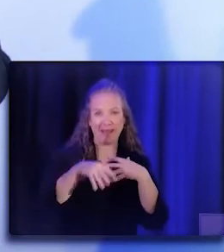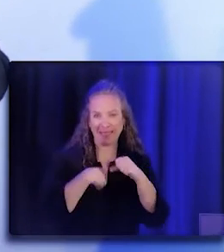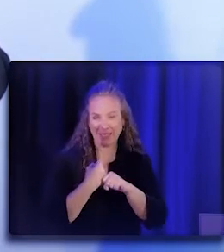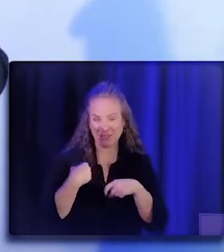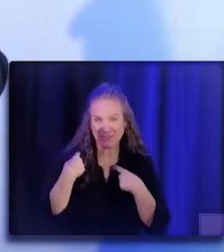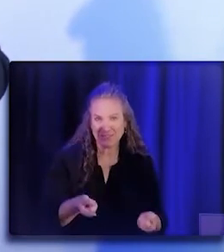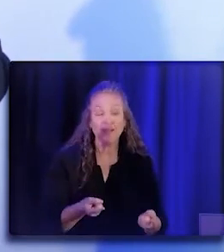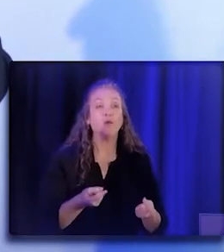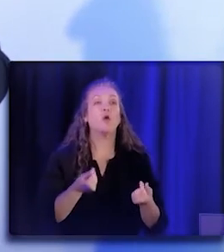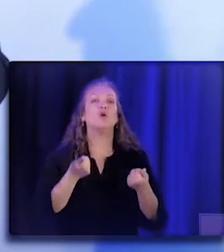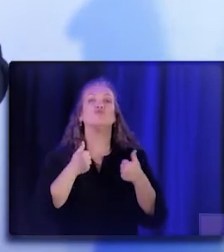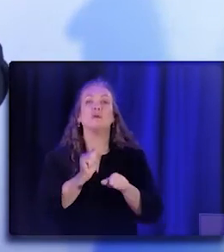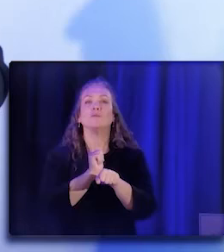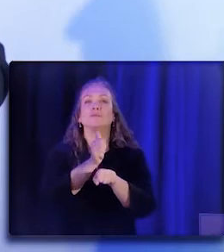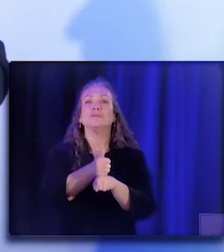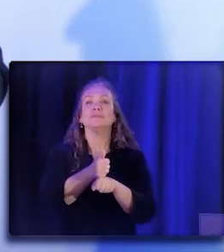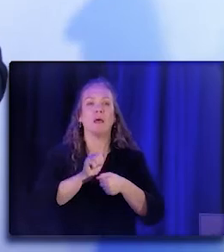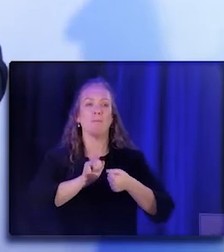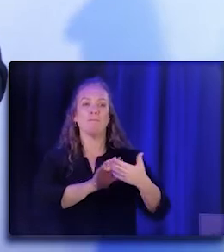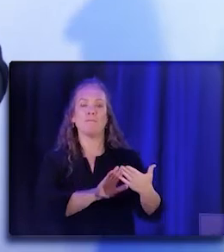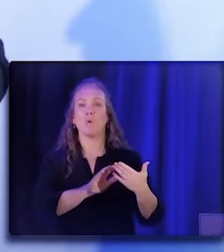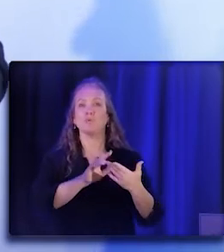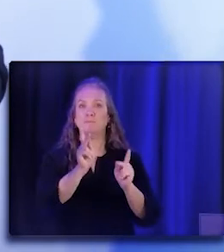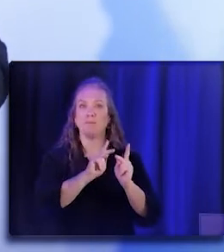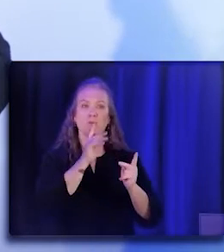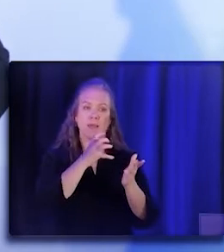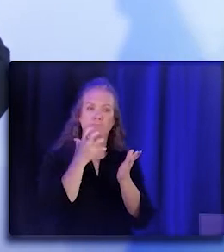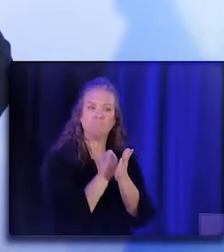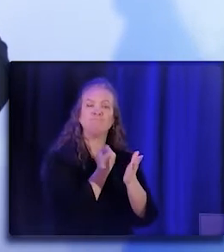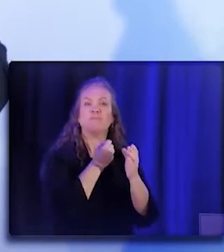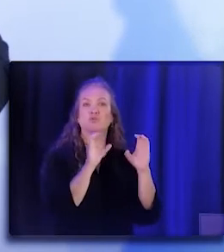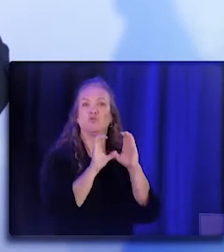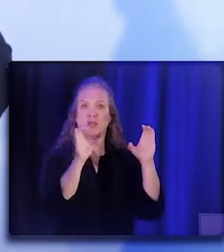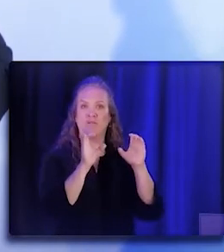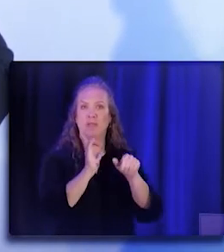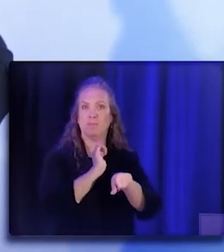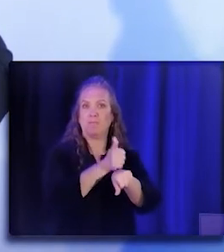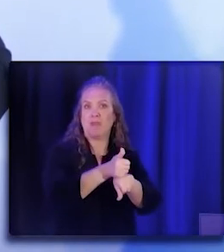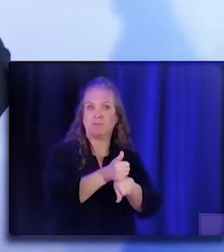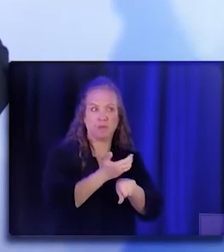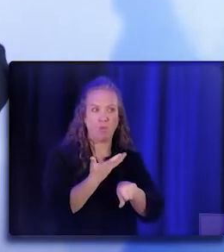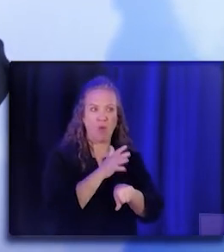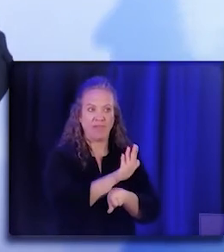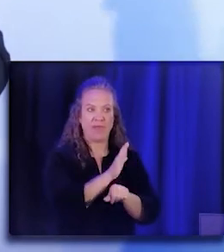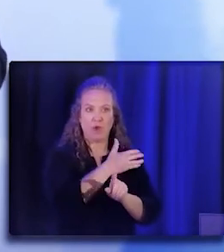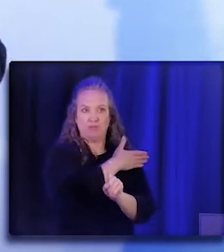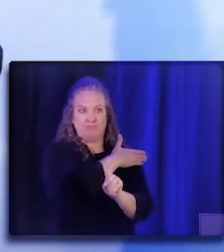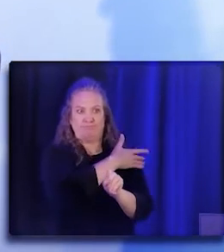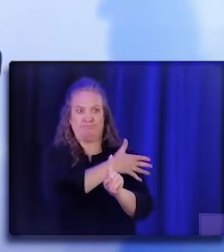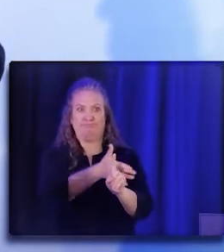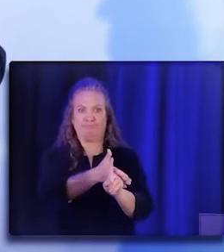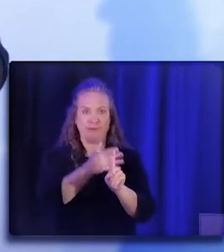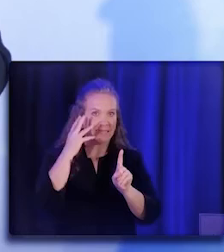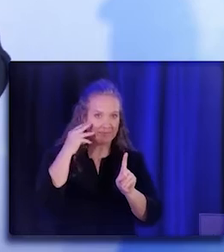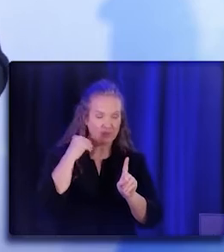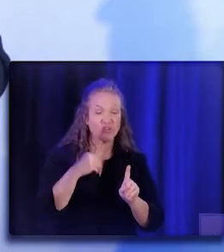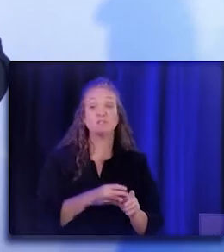where folks like that can get the certificate to count for the existing workforce. The other workforce goal that we have,